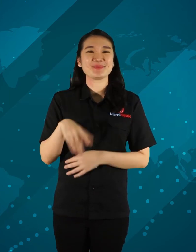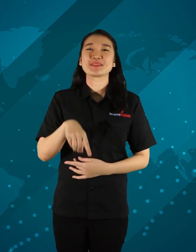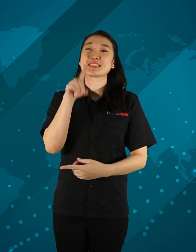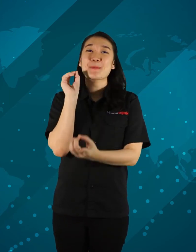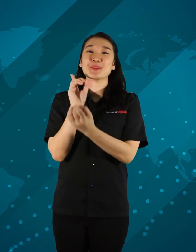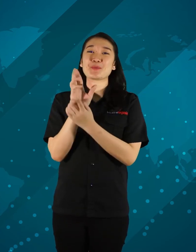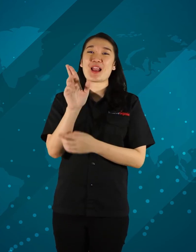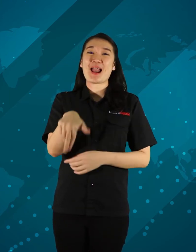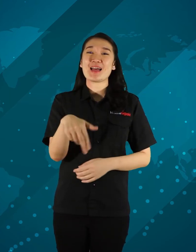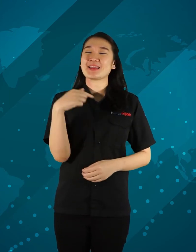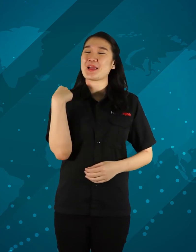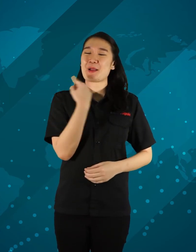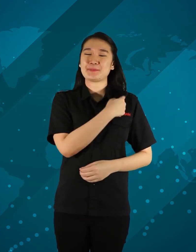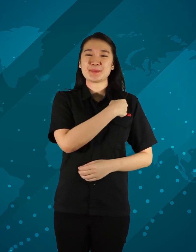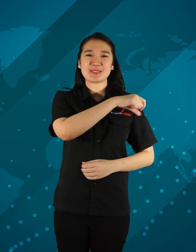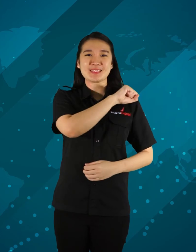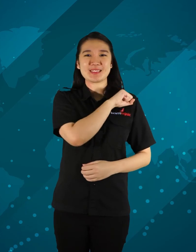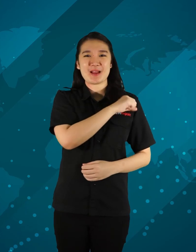See you again at KamiBijak.